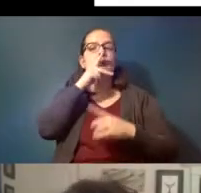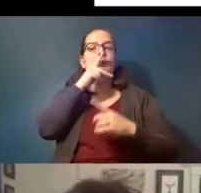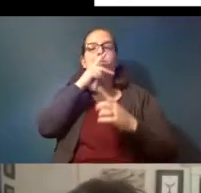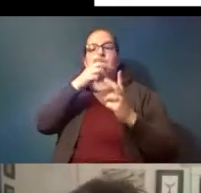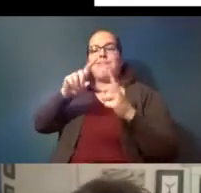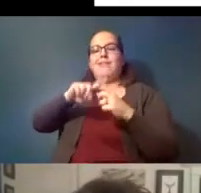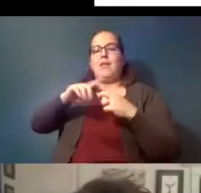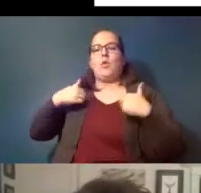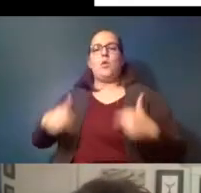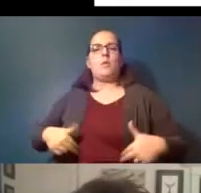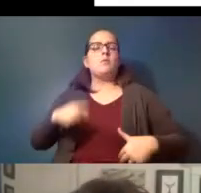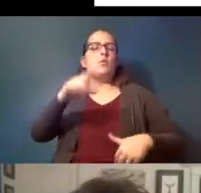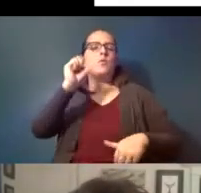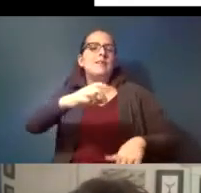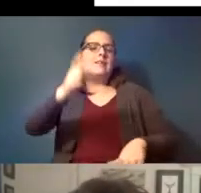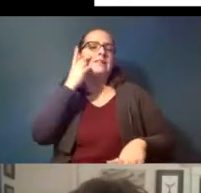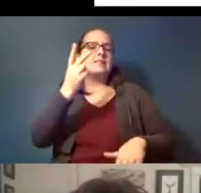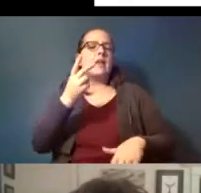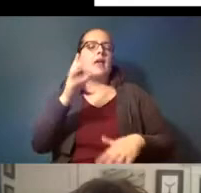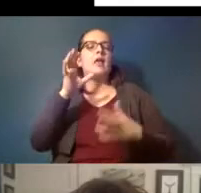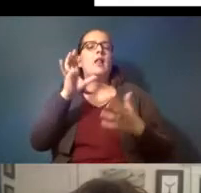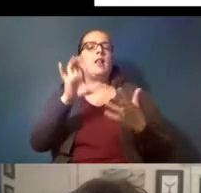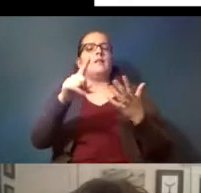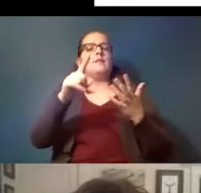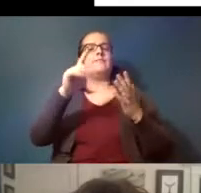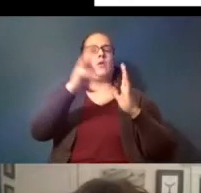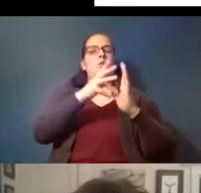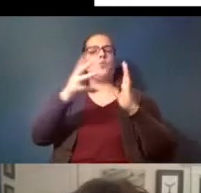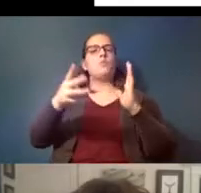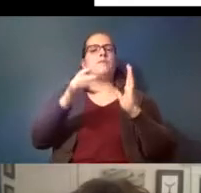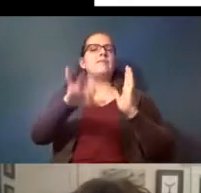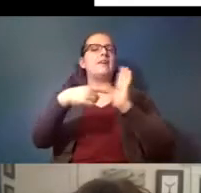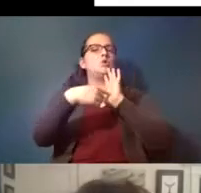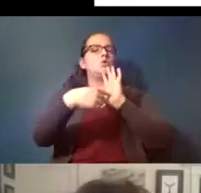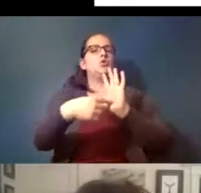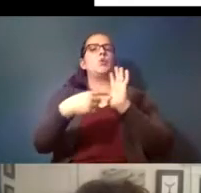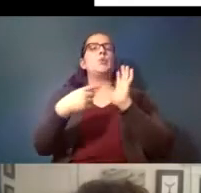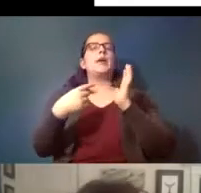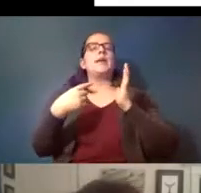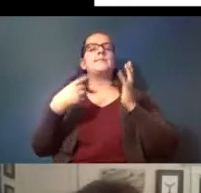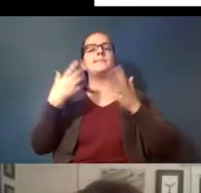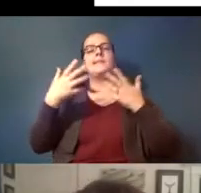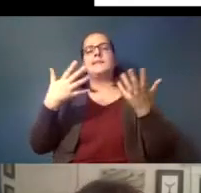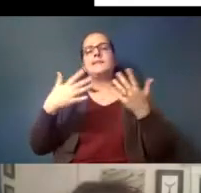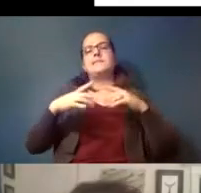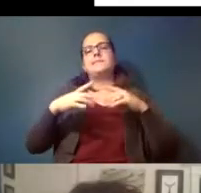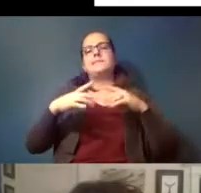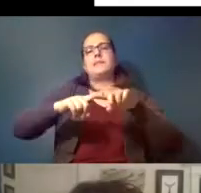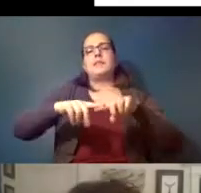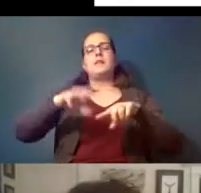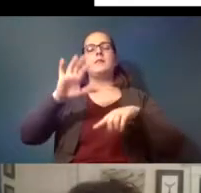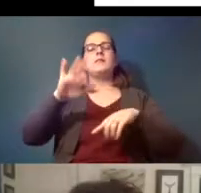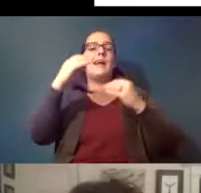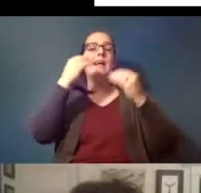you can see in this graph here and this is showing this is based on the diet of a female adult in the